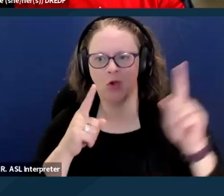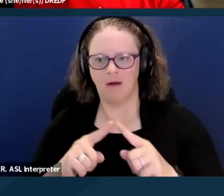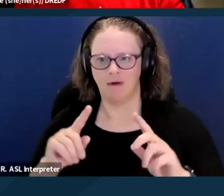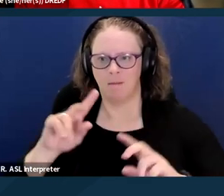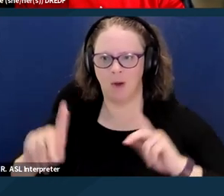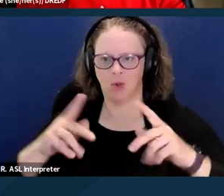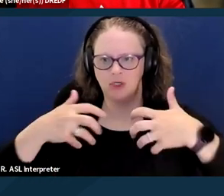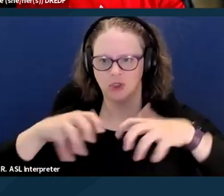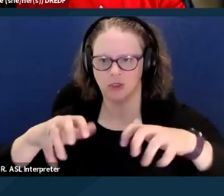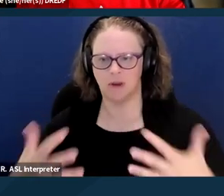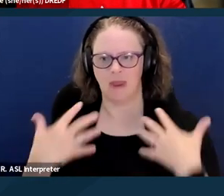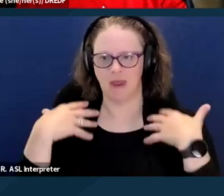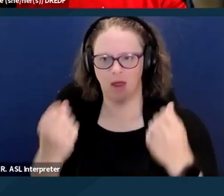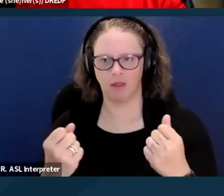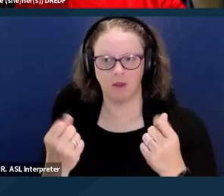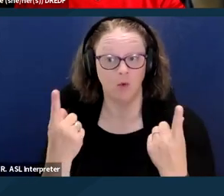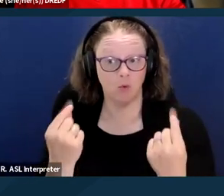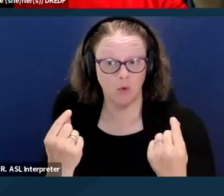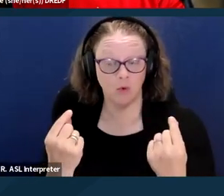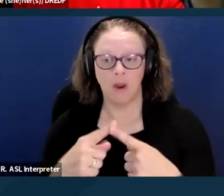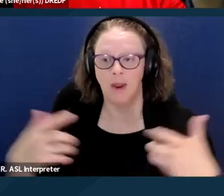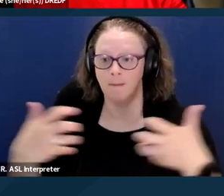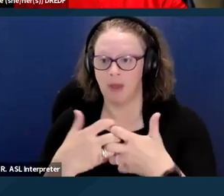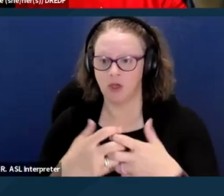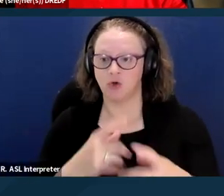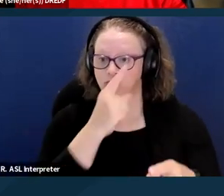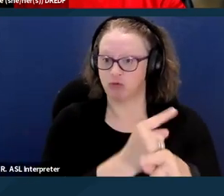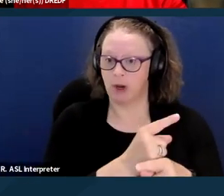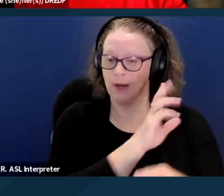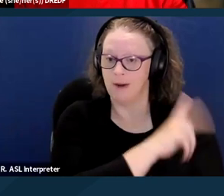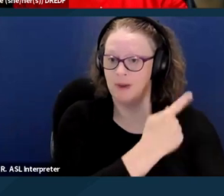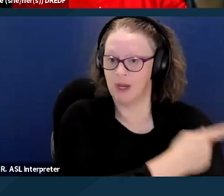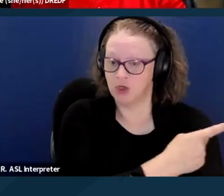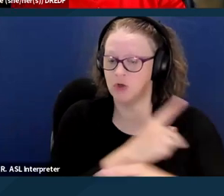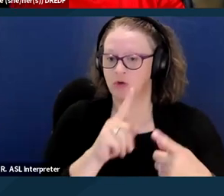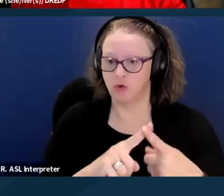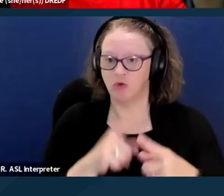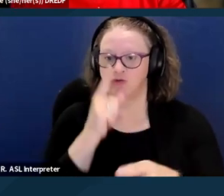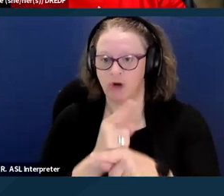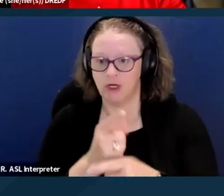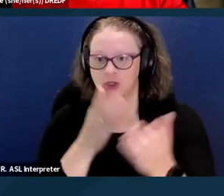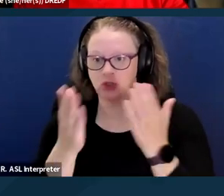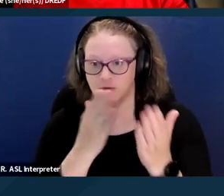to the right services at the right time. And if that sounds a little euphemistic, it really is.